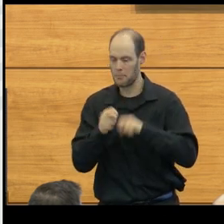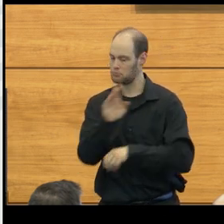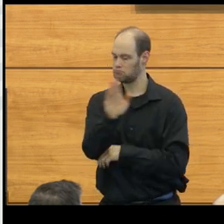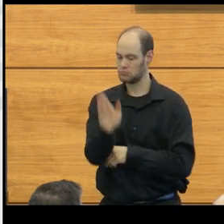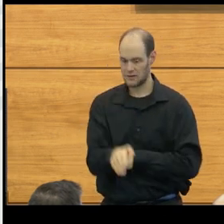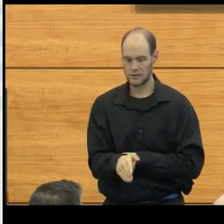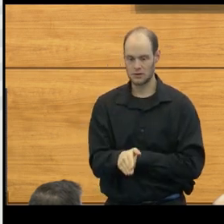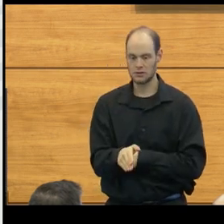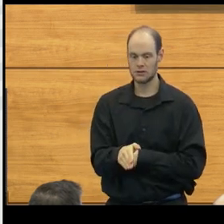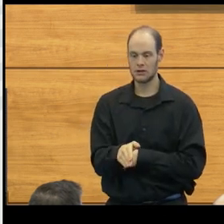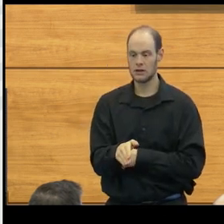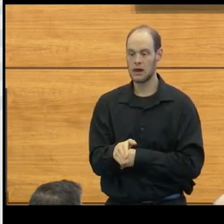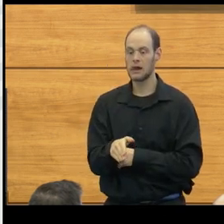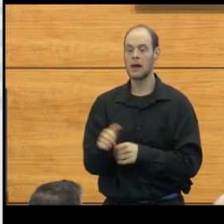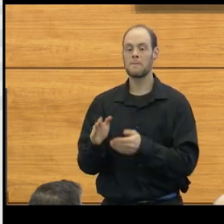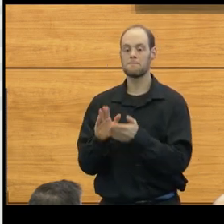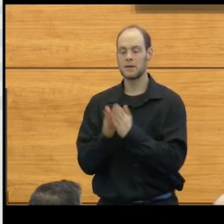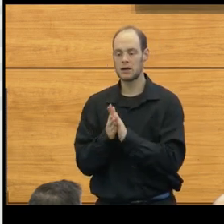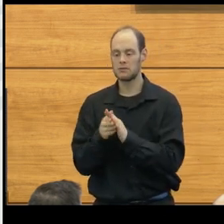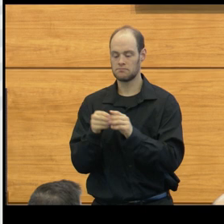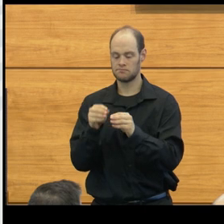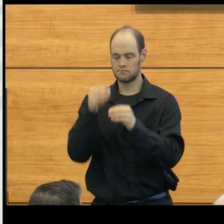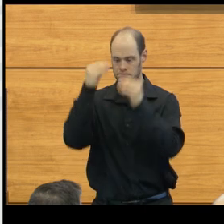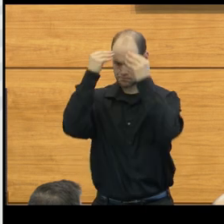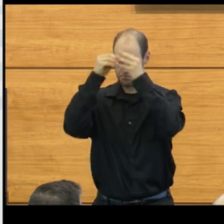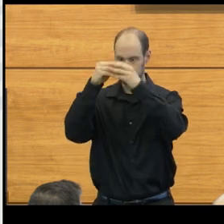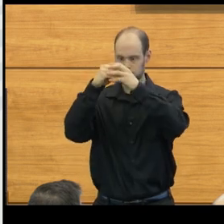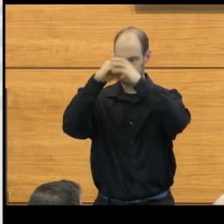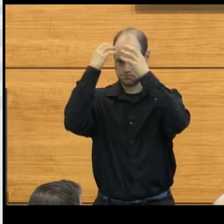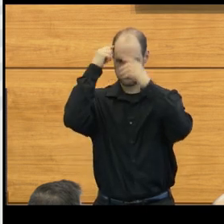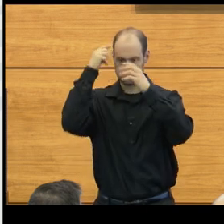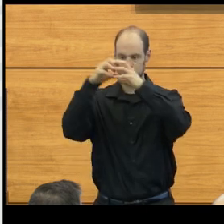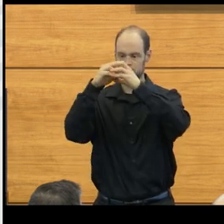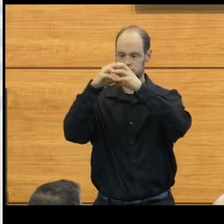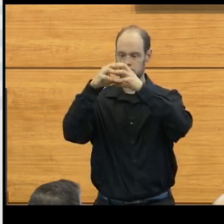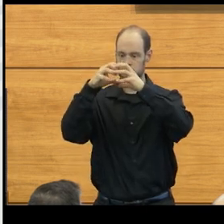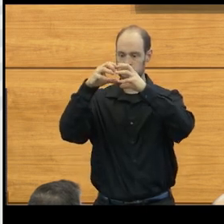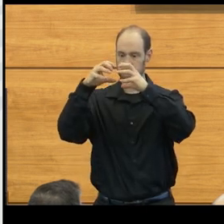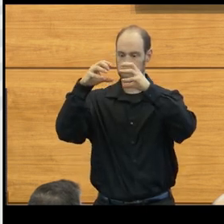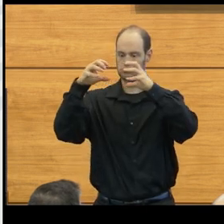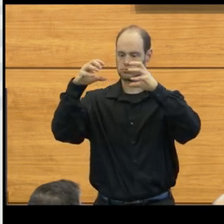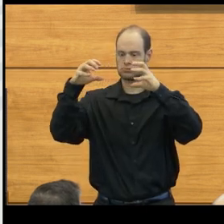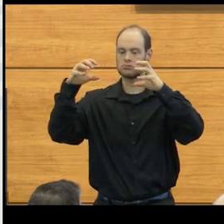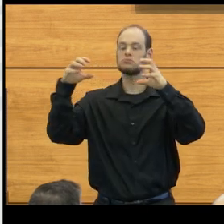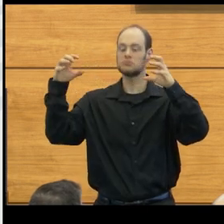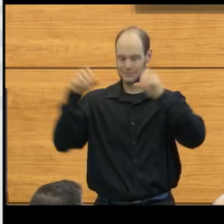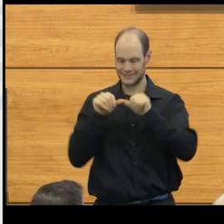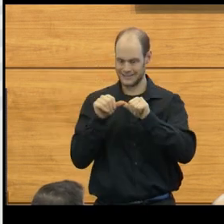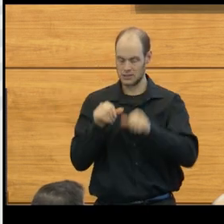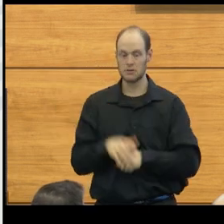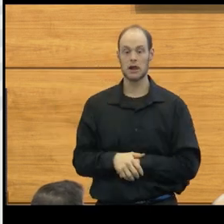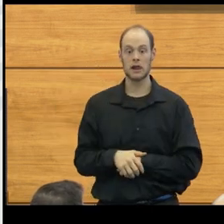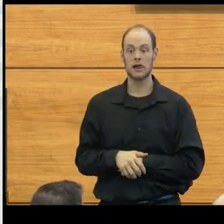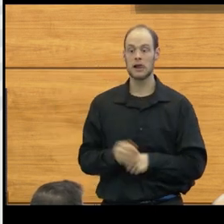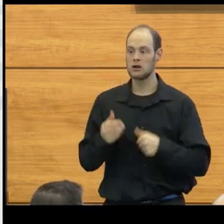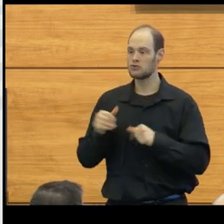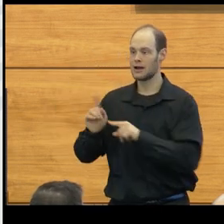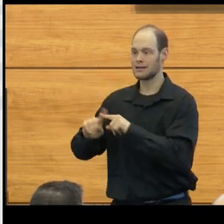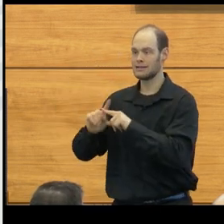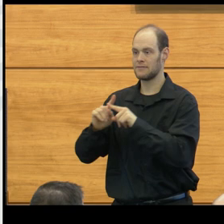Kids kept developing further enlargement of their head, further enlargement of their fluid spaces. They tried various catheters